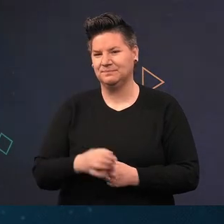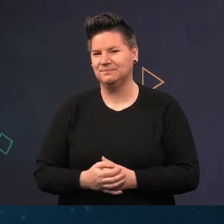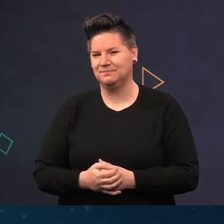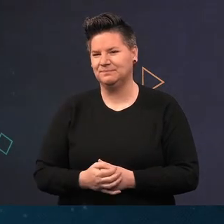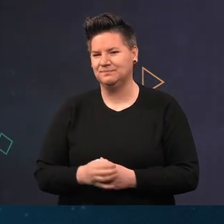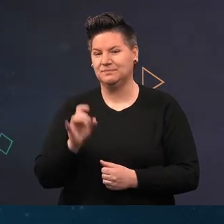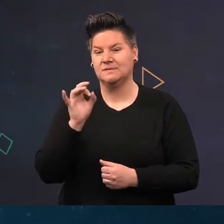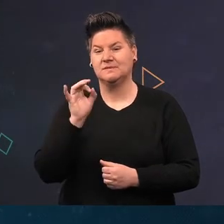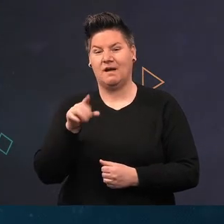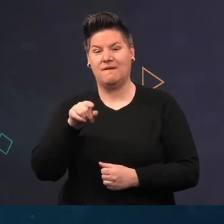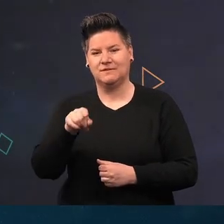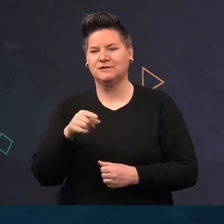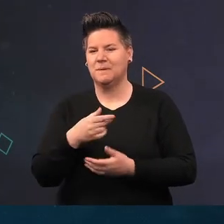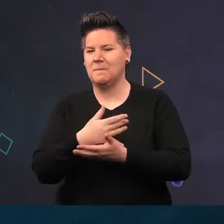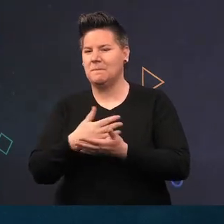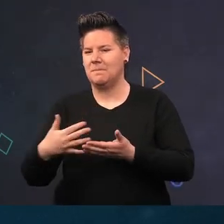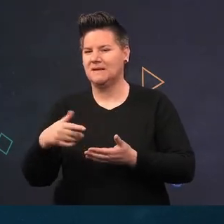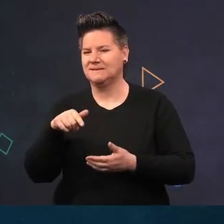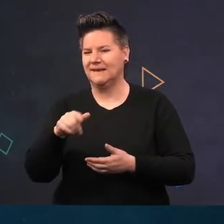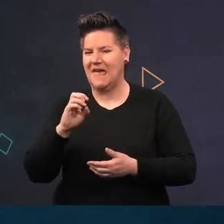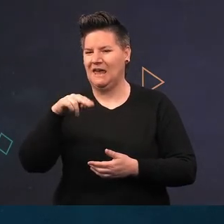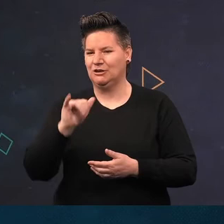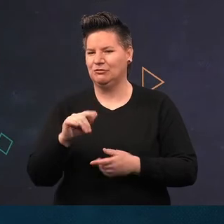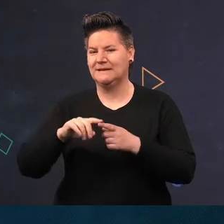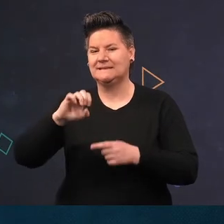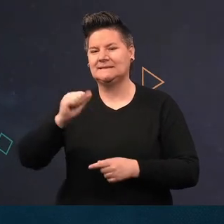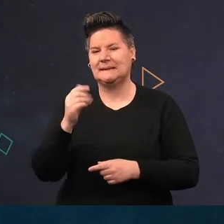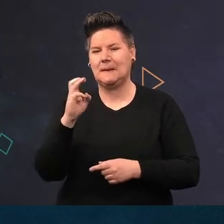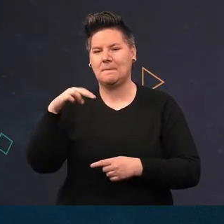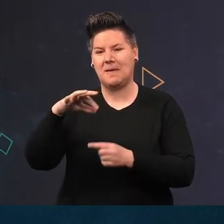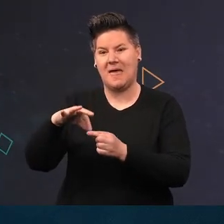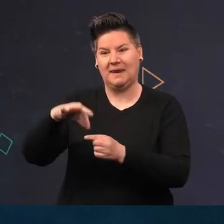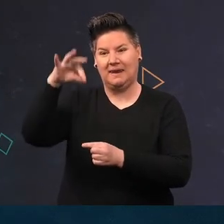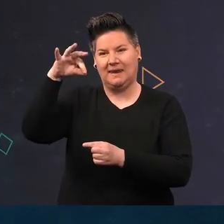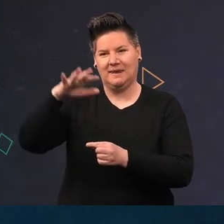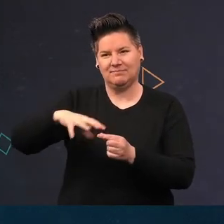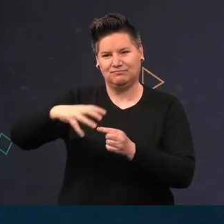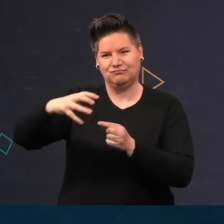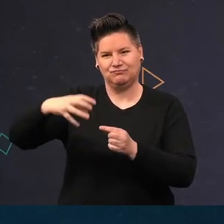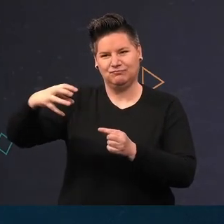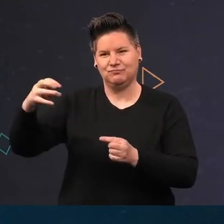A purple Bloody Henry and a sea pen, Virgularia.